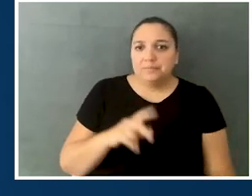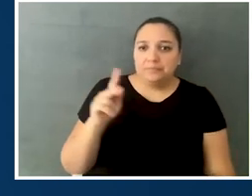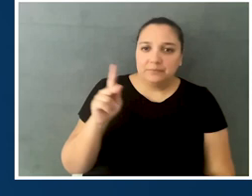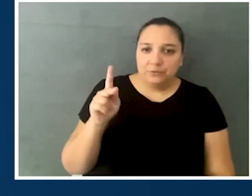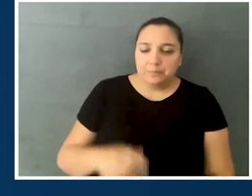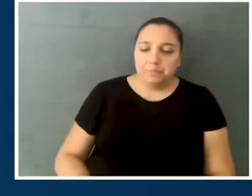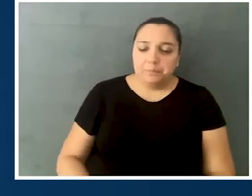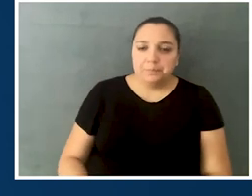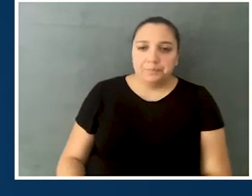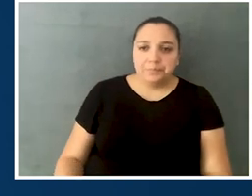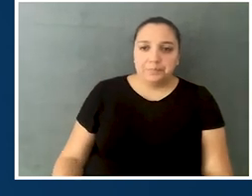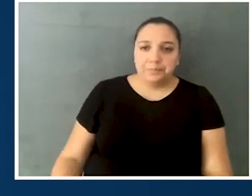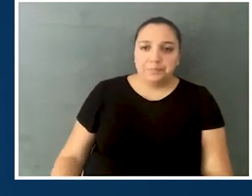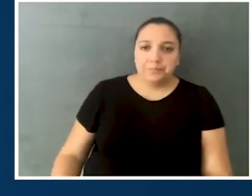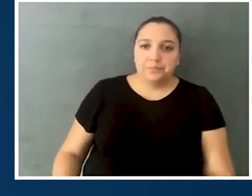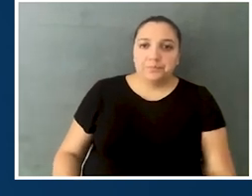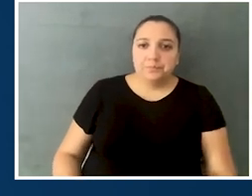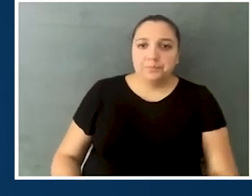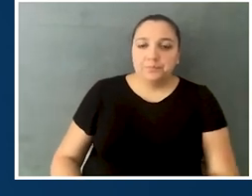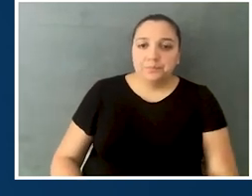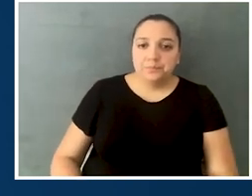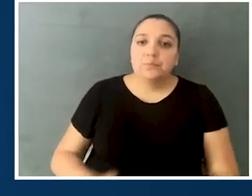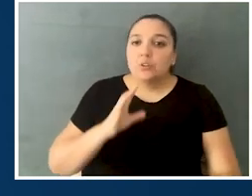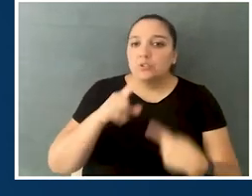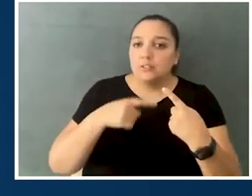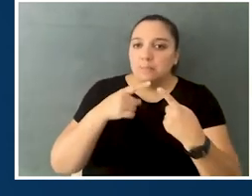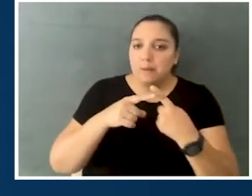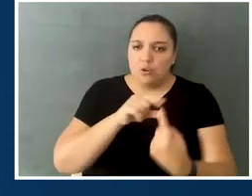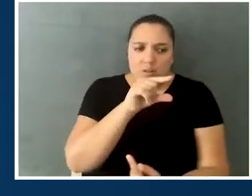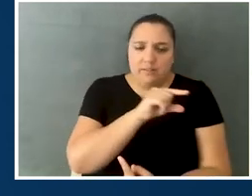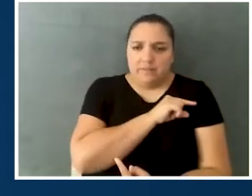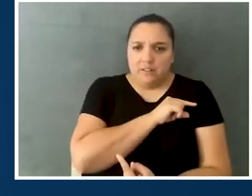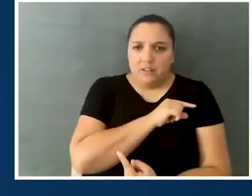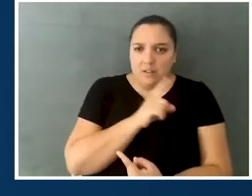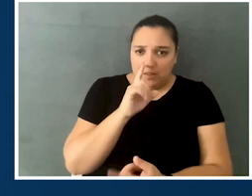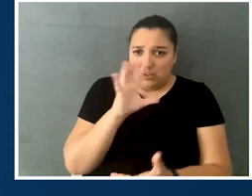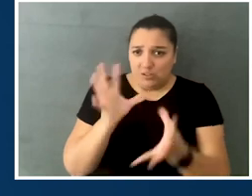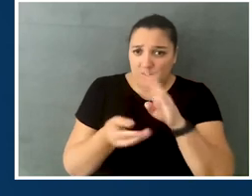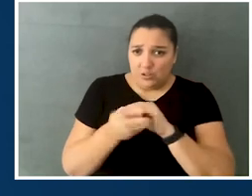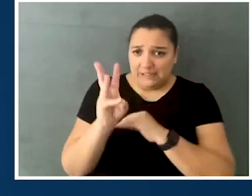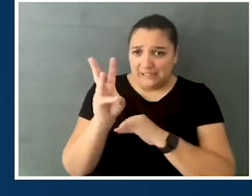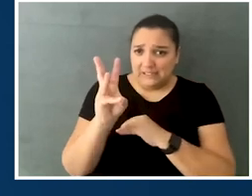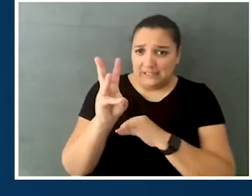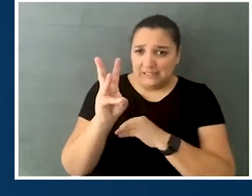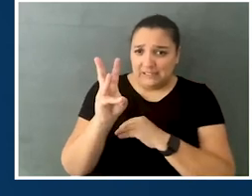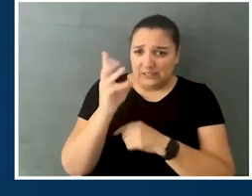And so, as we talk about the eligibility for this award, correct me if I'm wrong, but they're sixth graders, right?